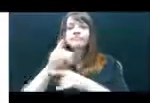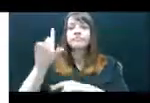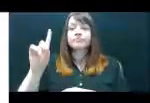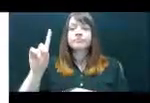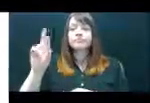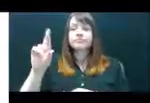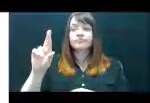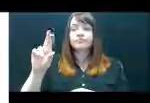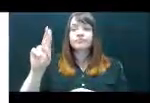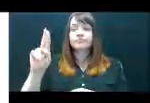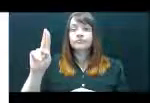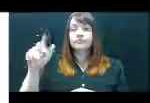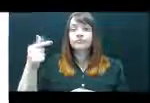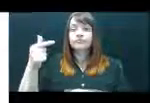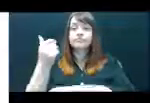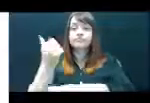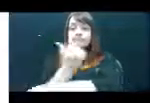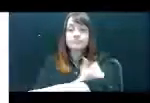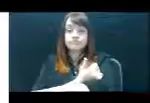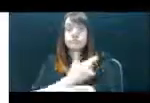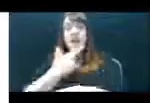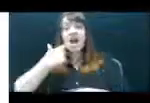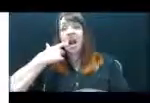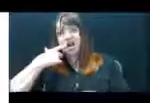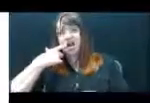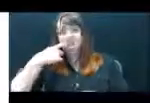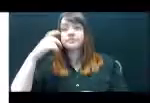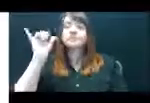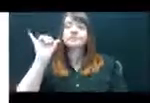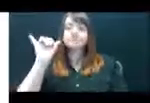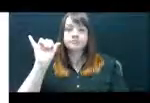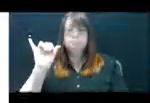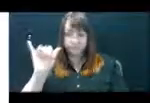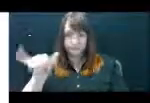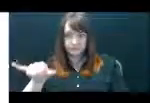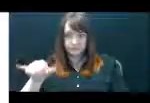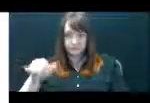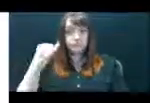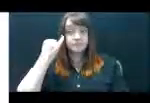will cover a topic in this area, press the space bar.